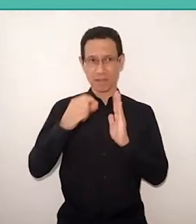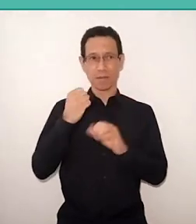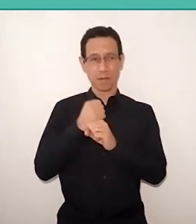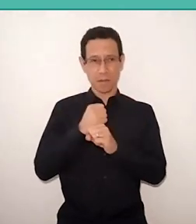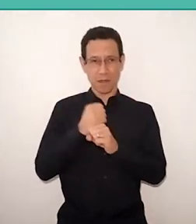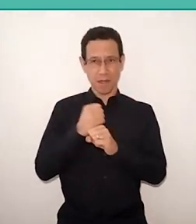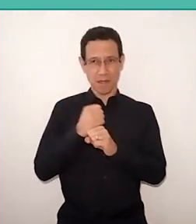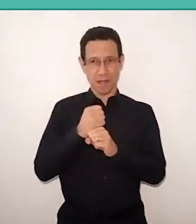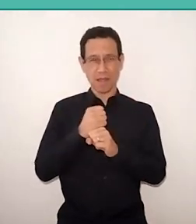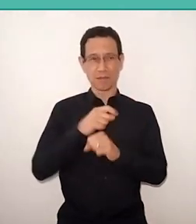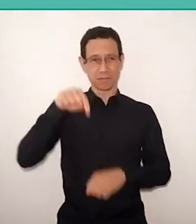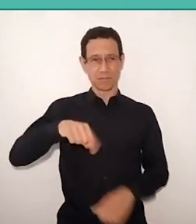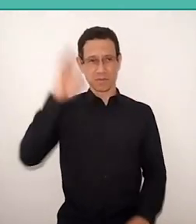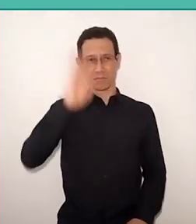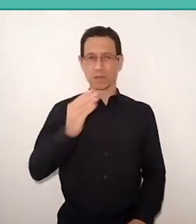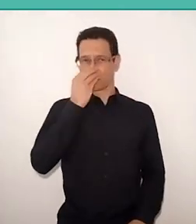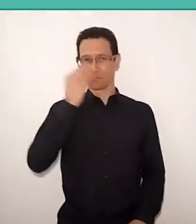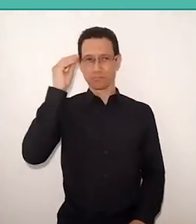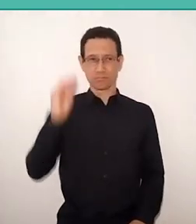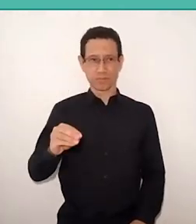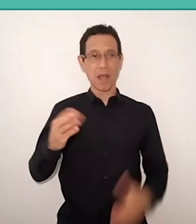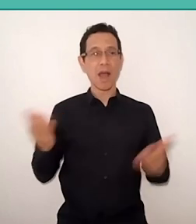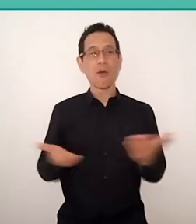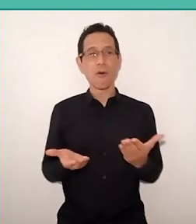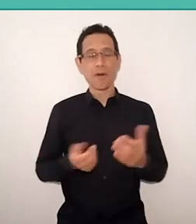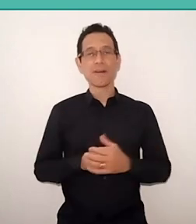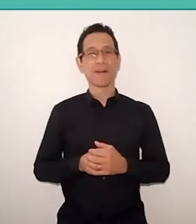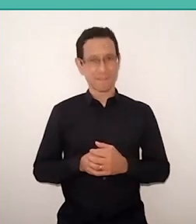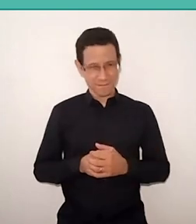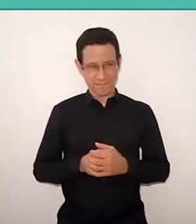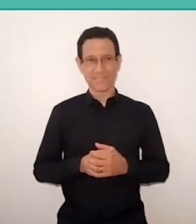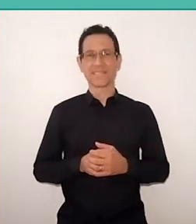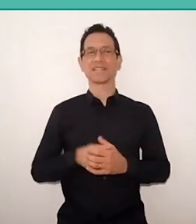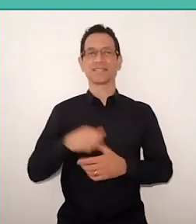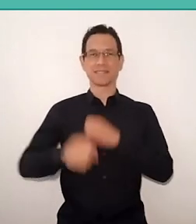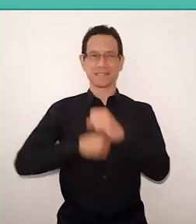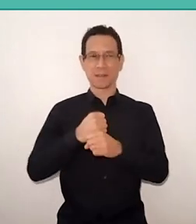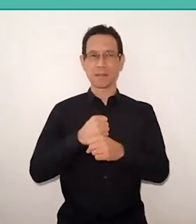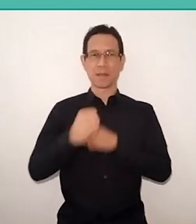And this year we are here to celebrate the centenary of Paulo Freire,